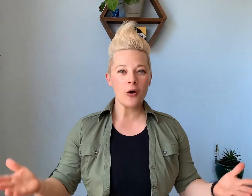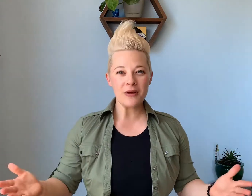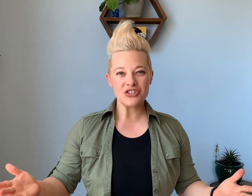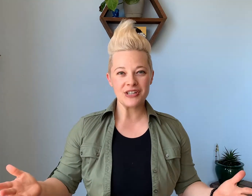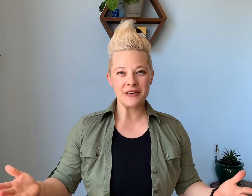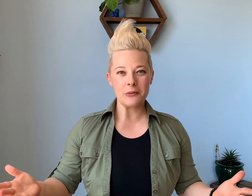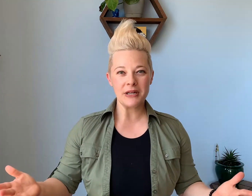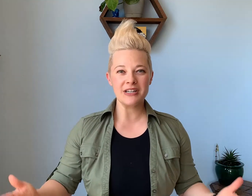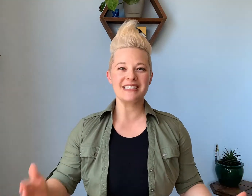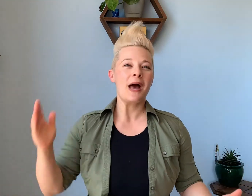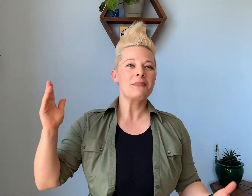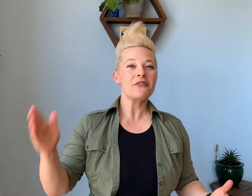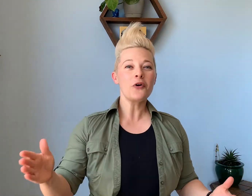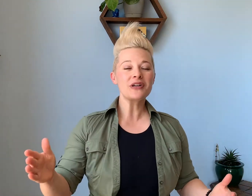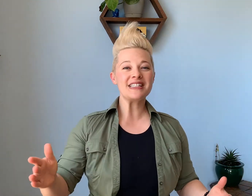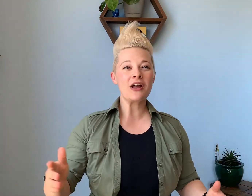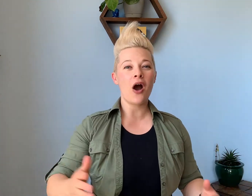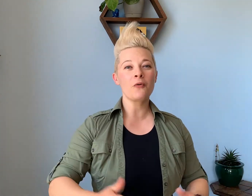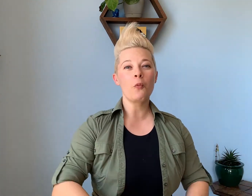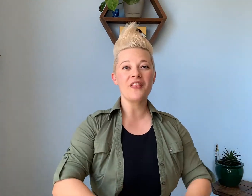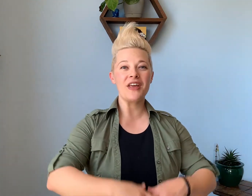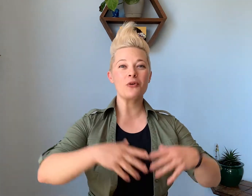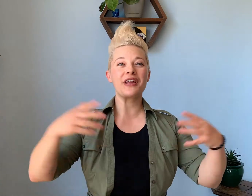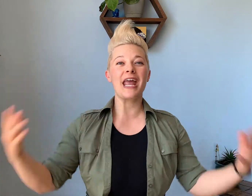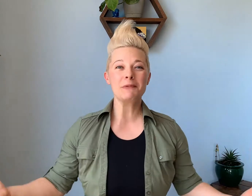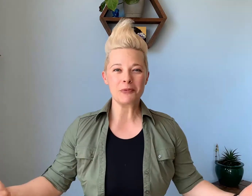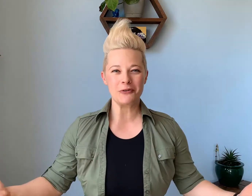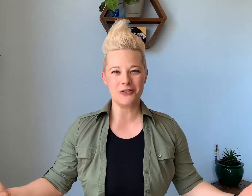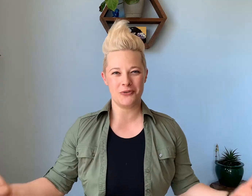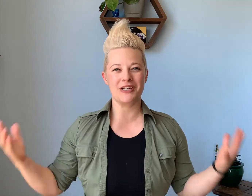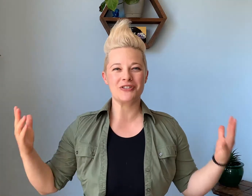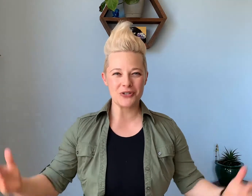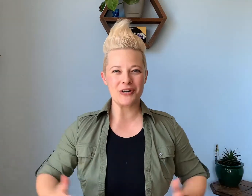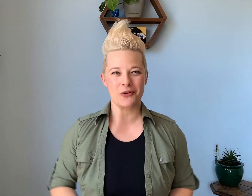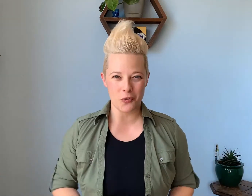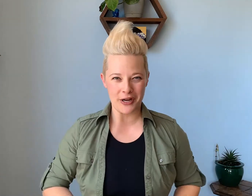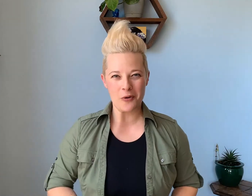mentioning their appearance by focusing on what they were capable of doing during their workout